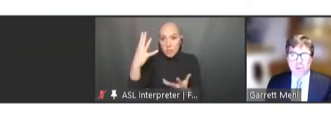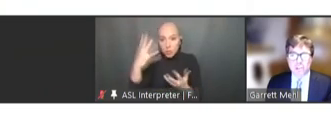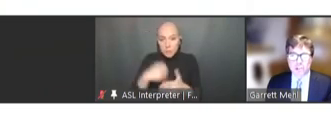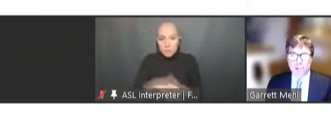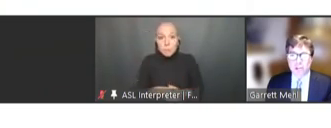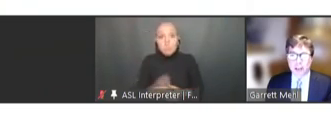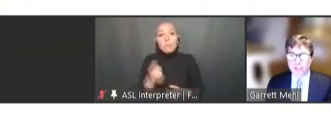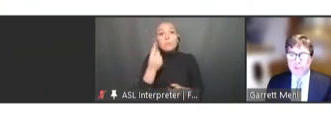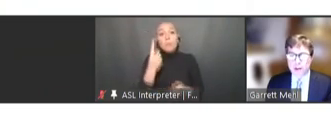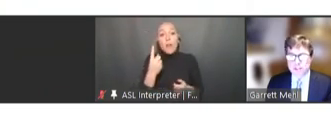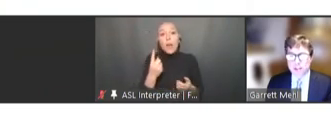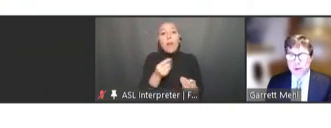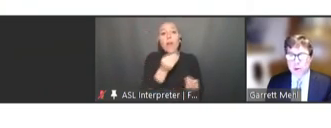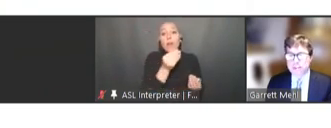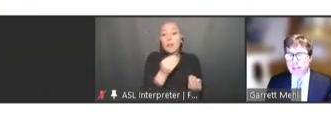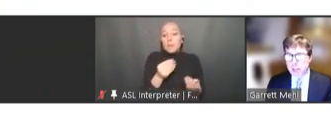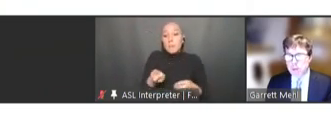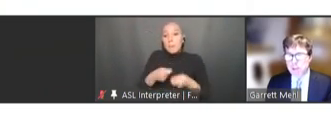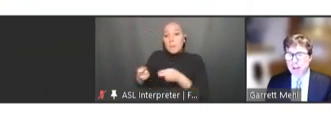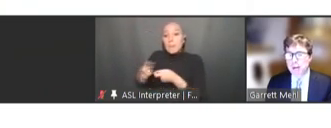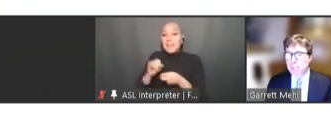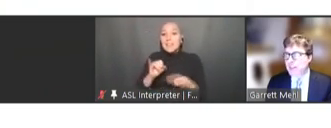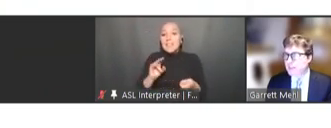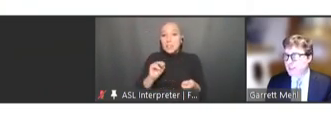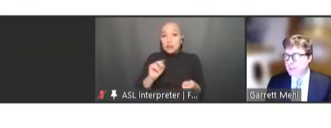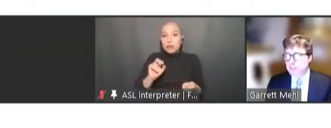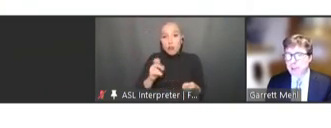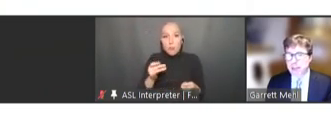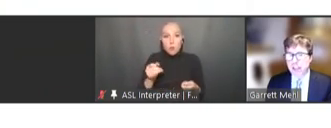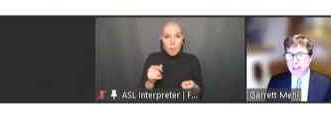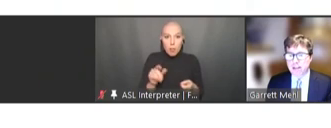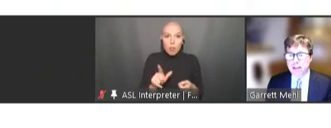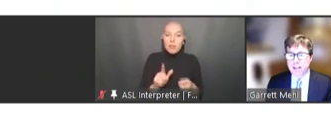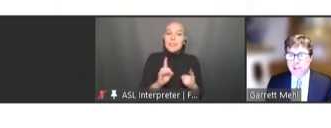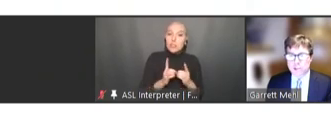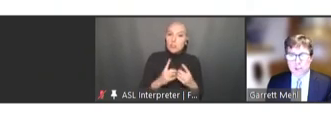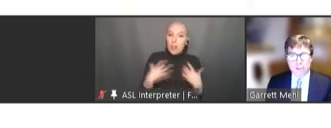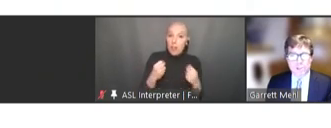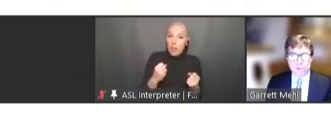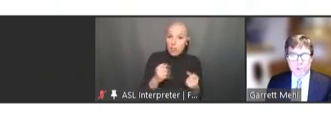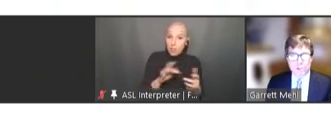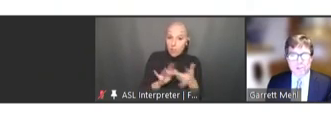digital health trust network is enabled by consistent metadata, digital health solutions that